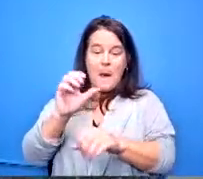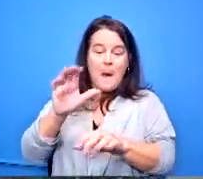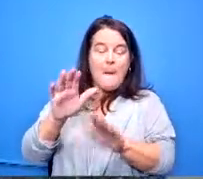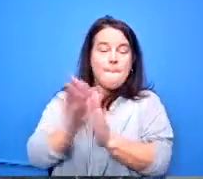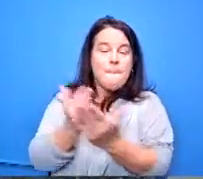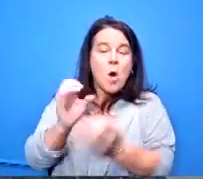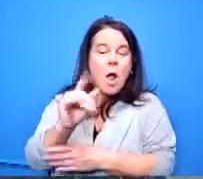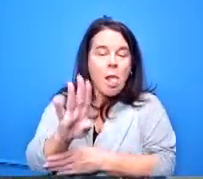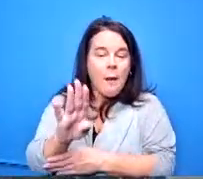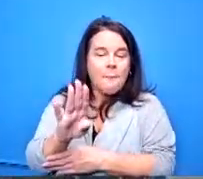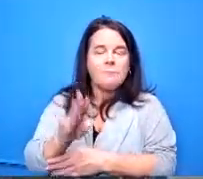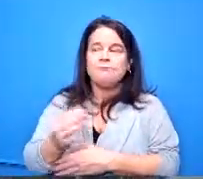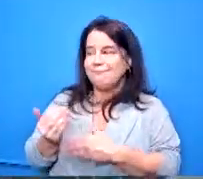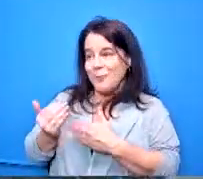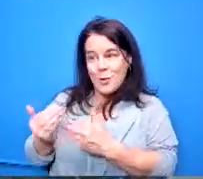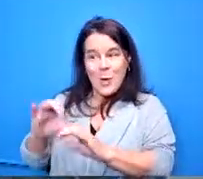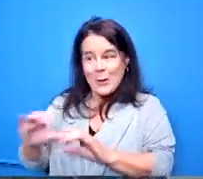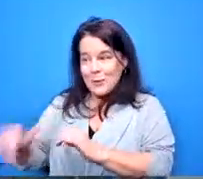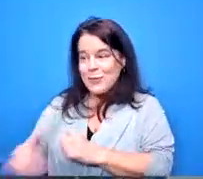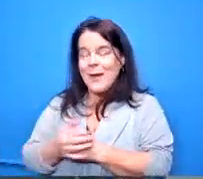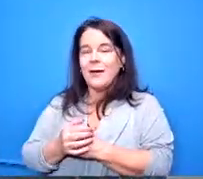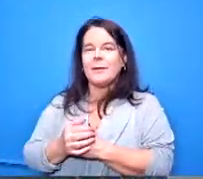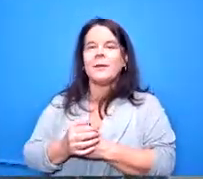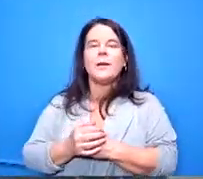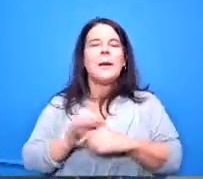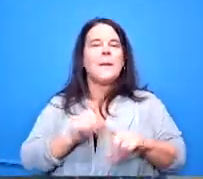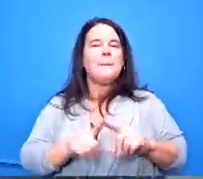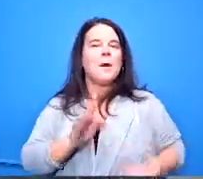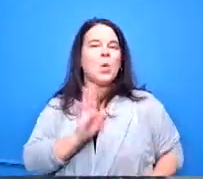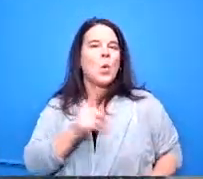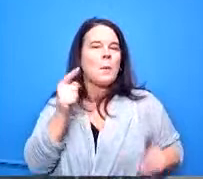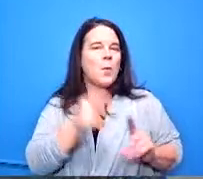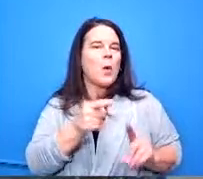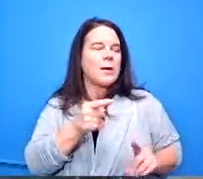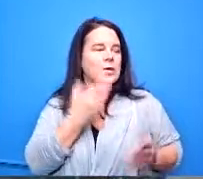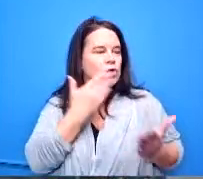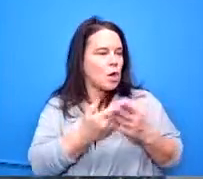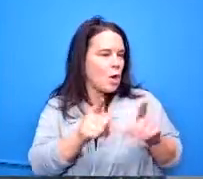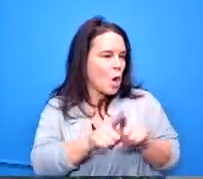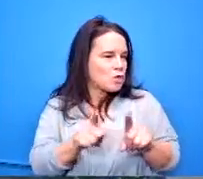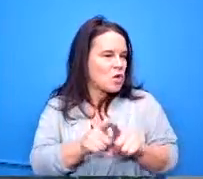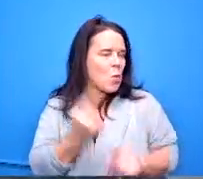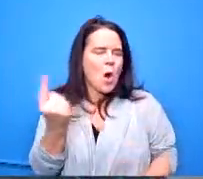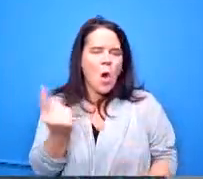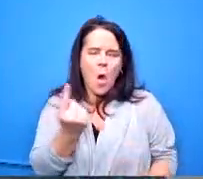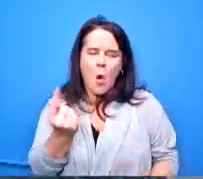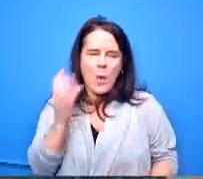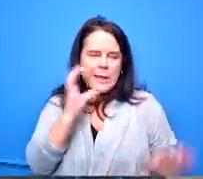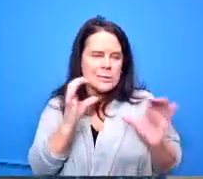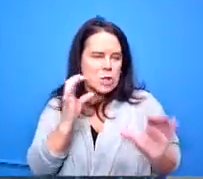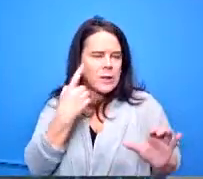i think your your point is is well made as well always looking for additional ways and to follow